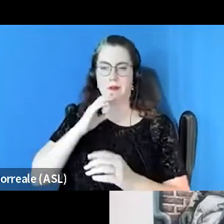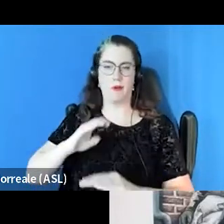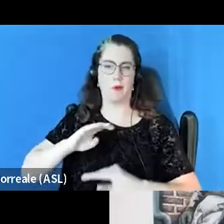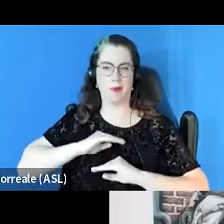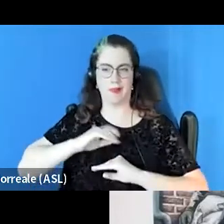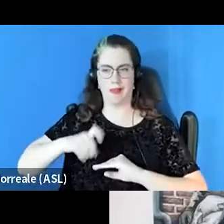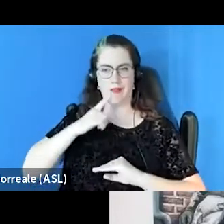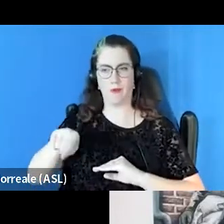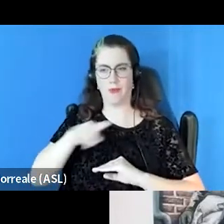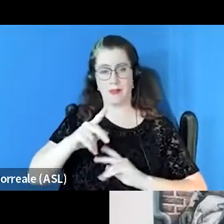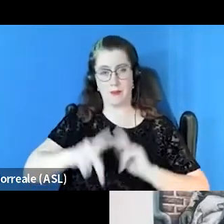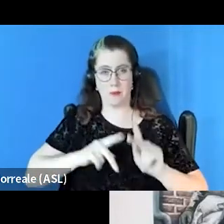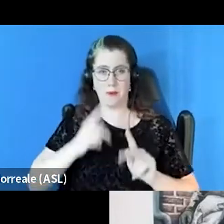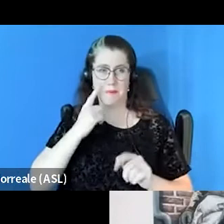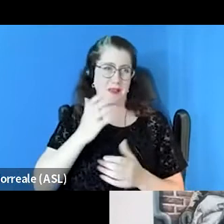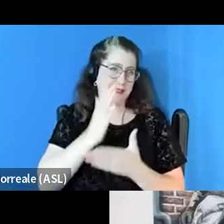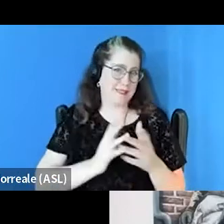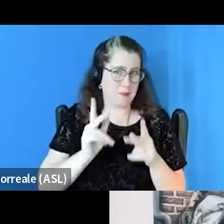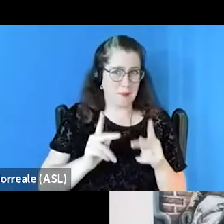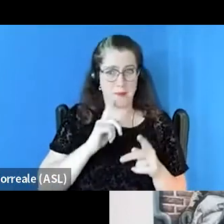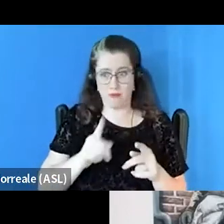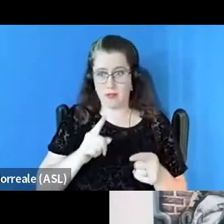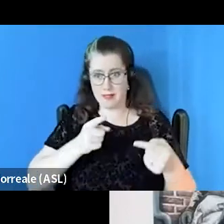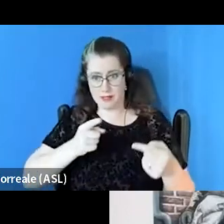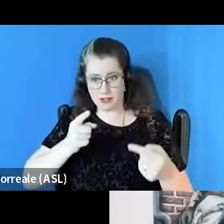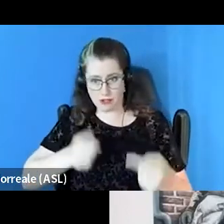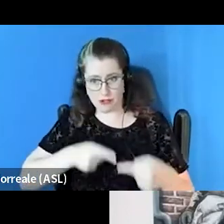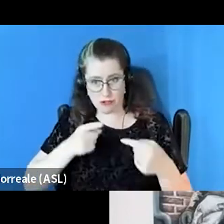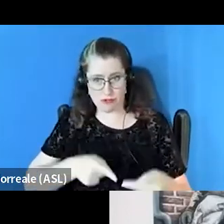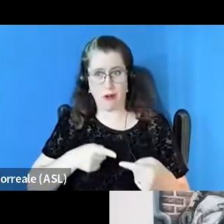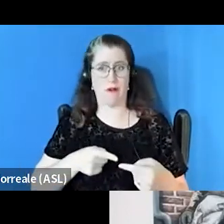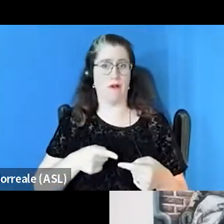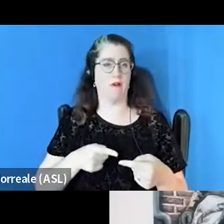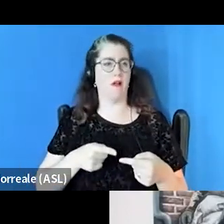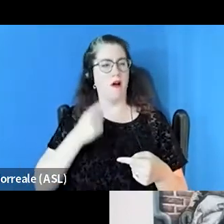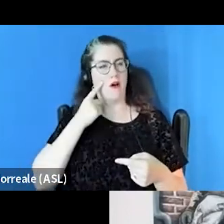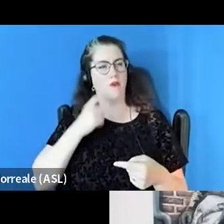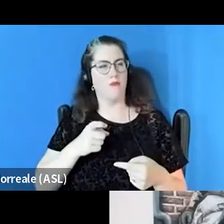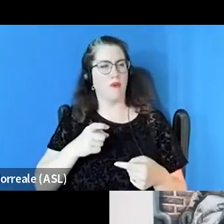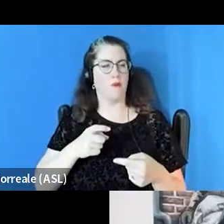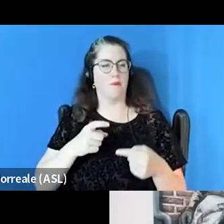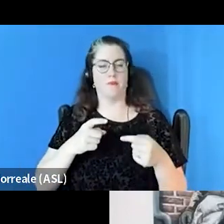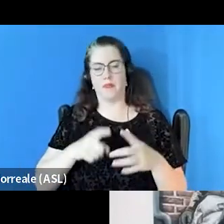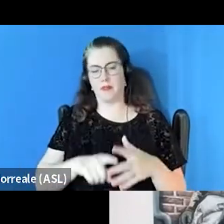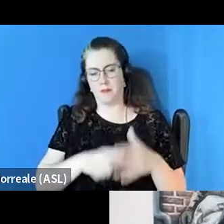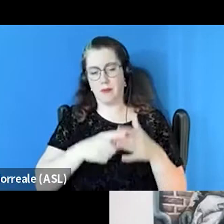Some people struggle to make it from their tent or encampment into treatment at Thursday at three o'clock.